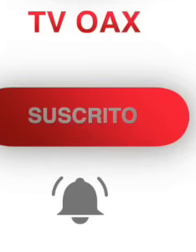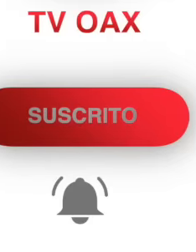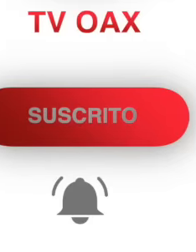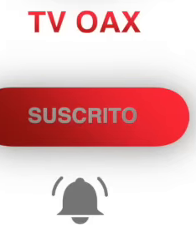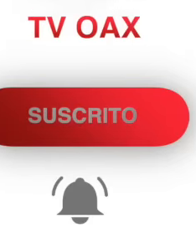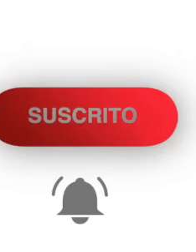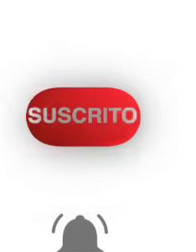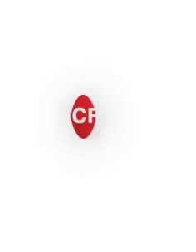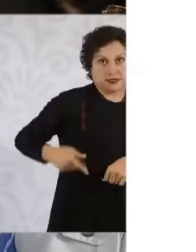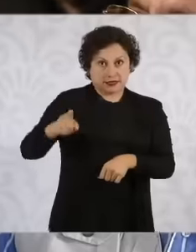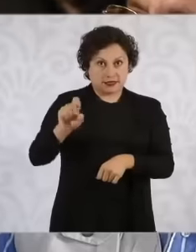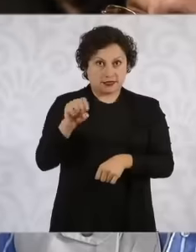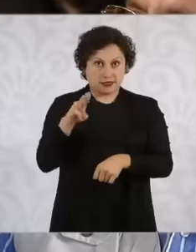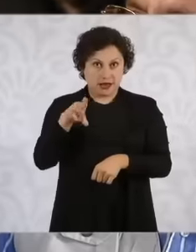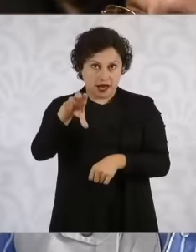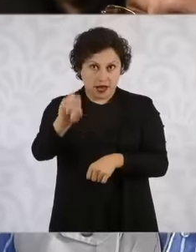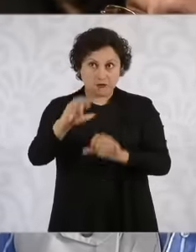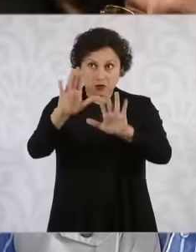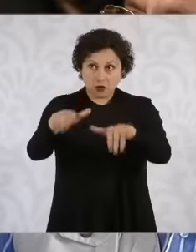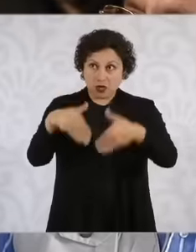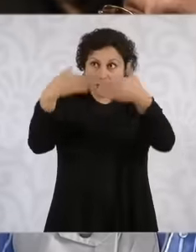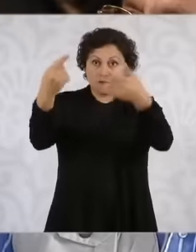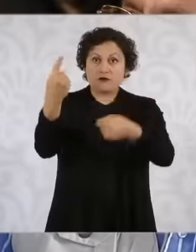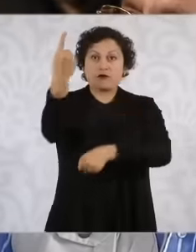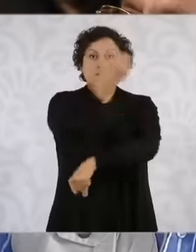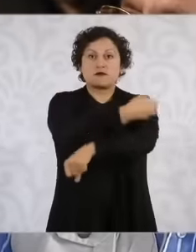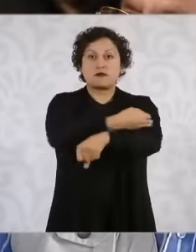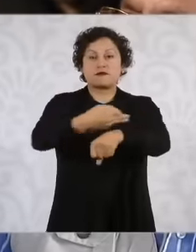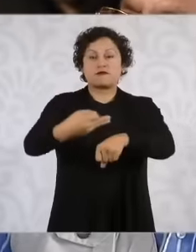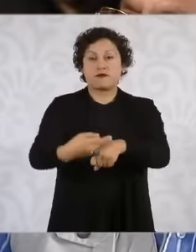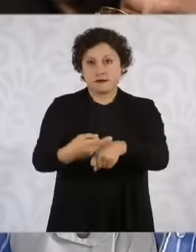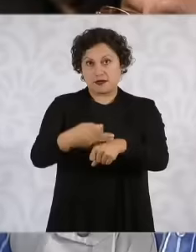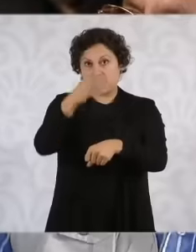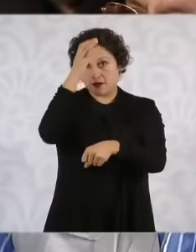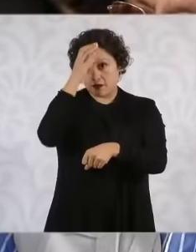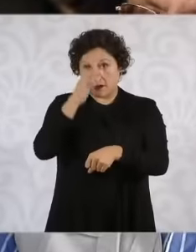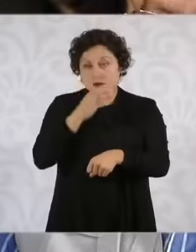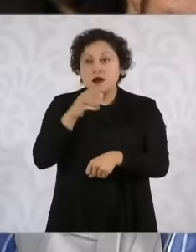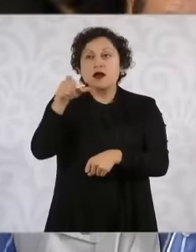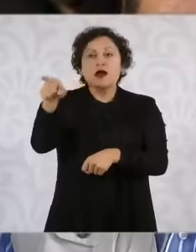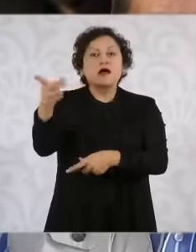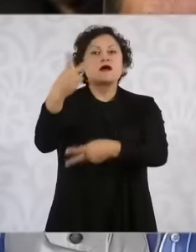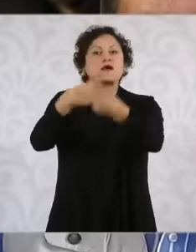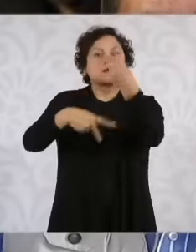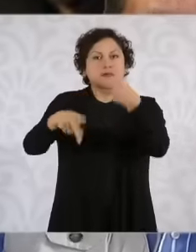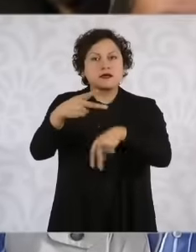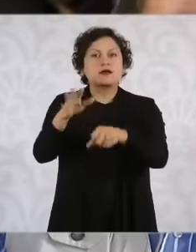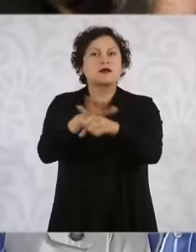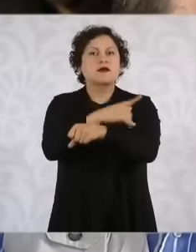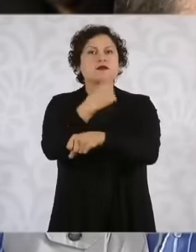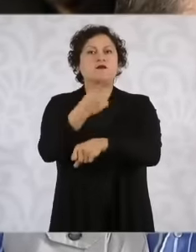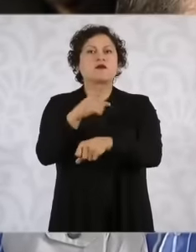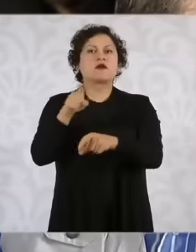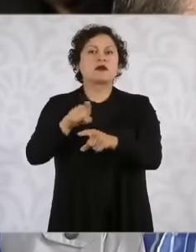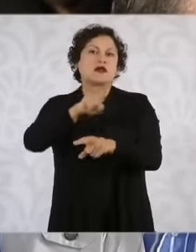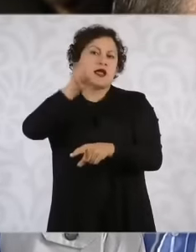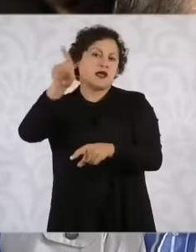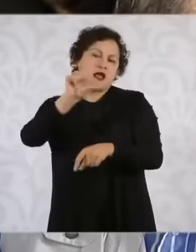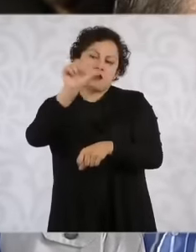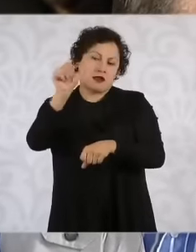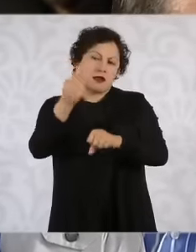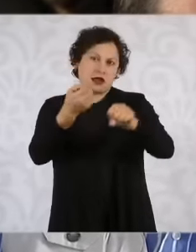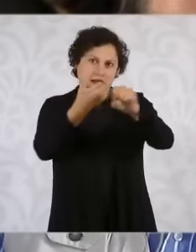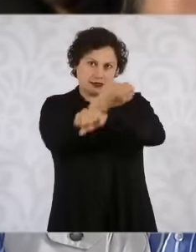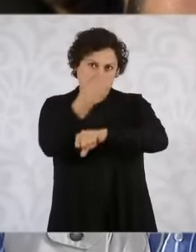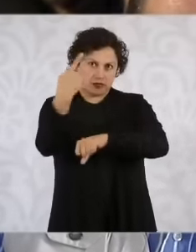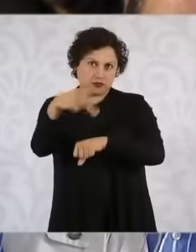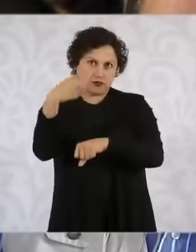from Coahuila was outside, they were coming and they were threatening them in every way. a mining company